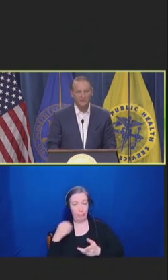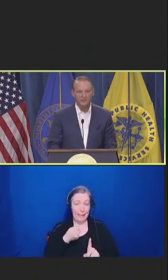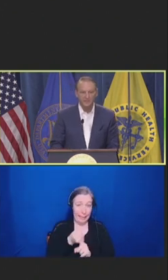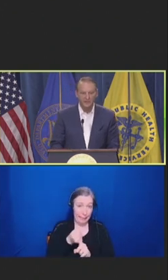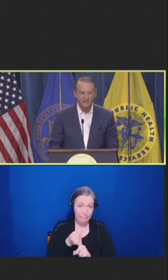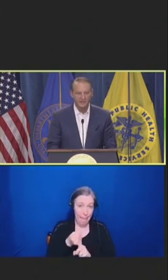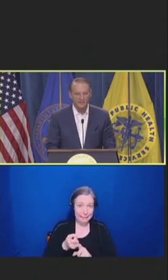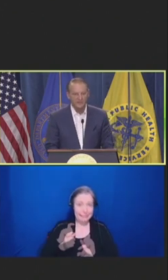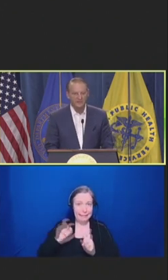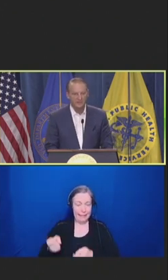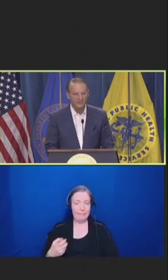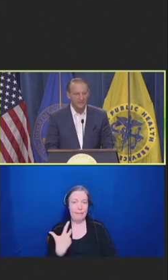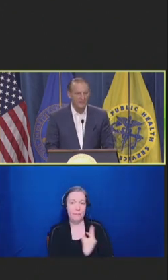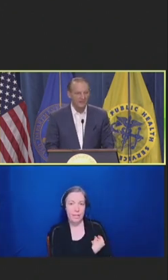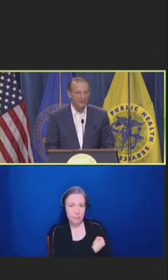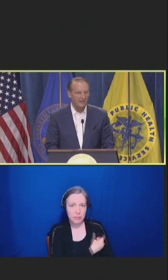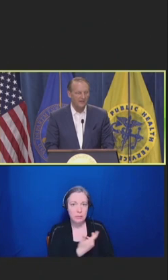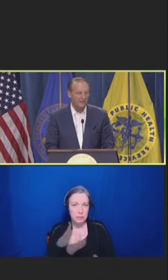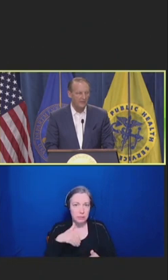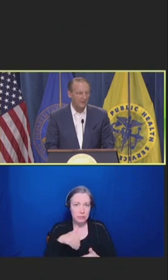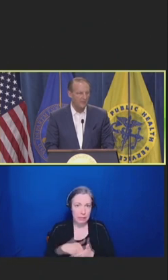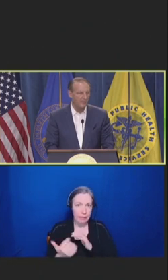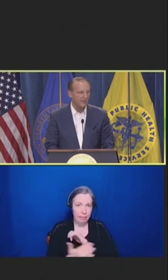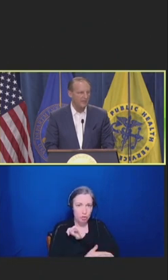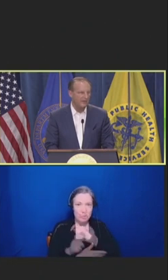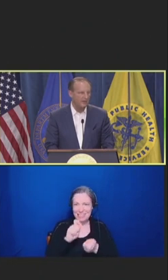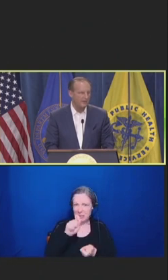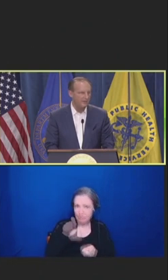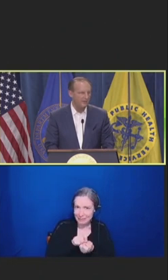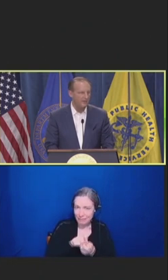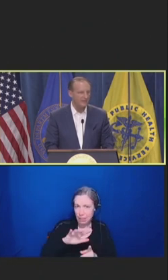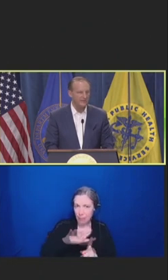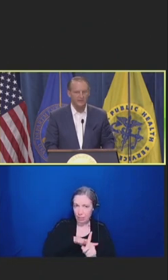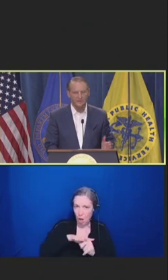particularly in the context of the primary care community-based setting.